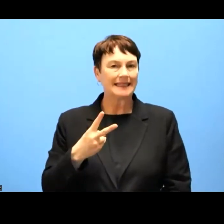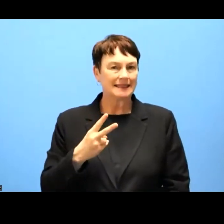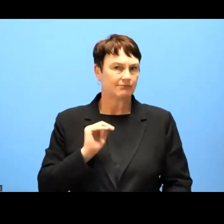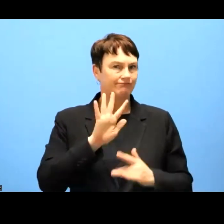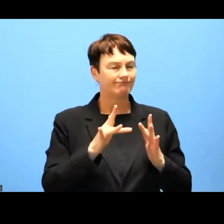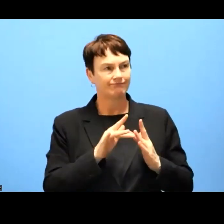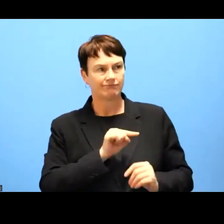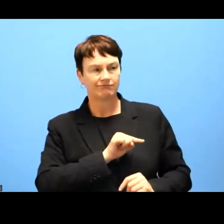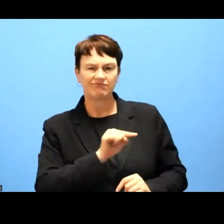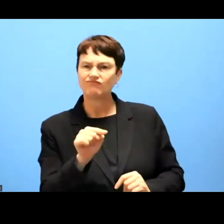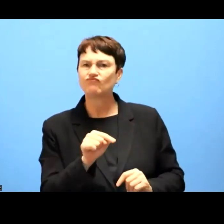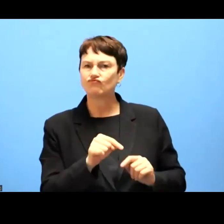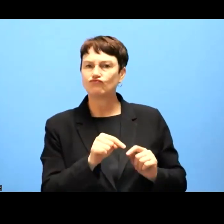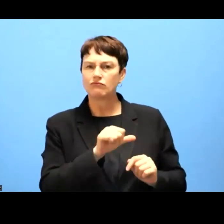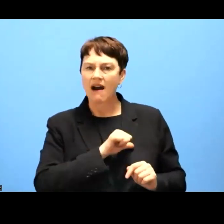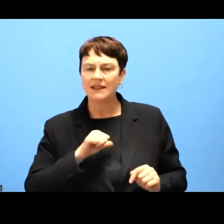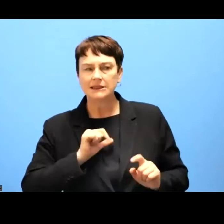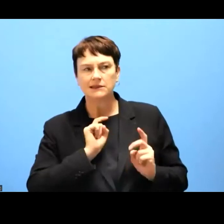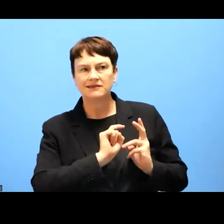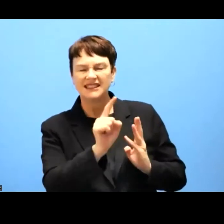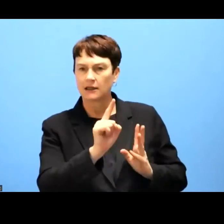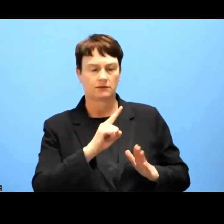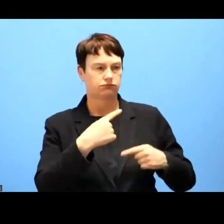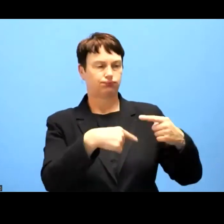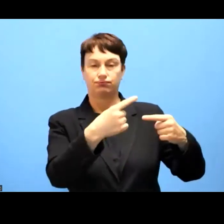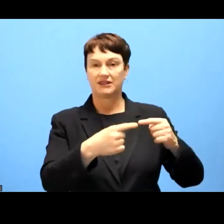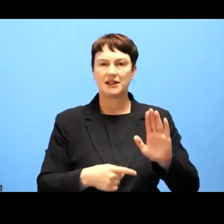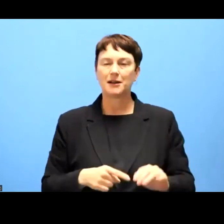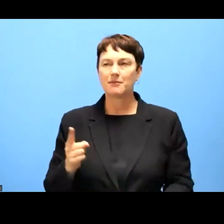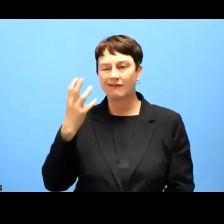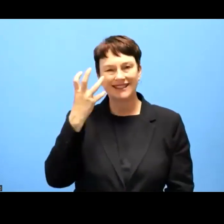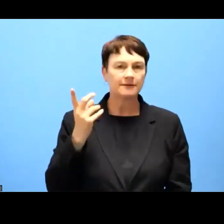services and the digital government, we don't see the same impetus as for ensuring digital